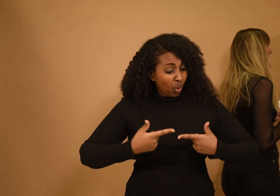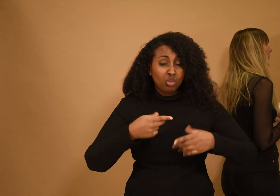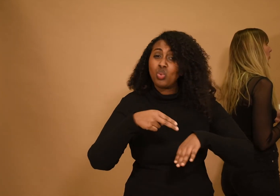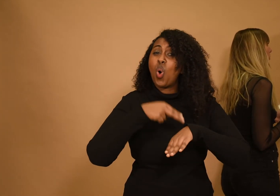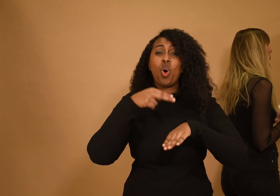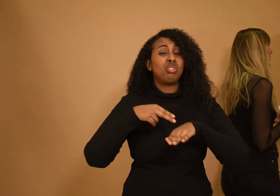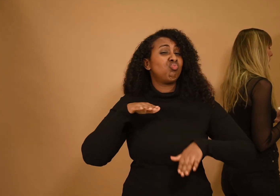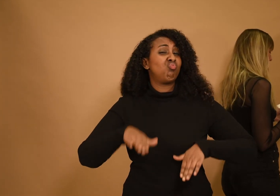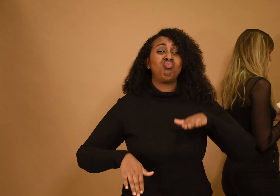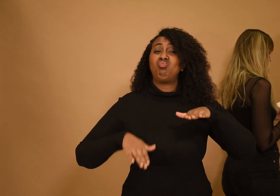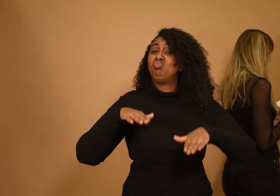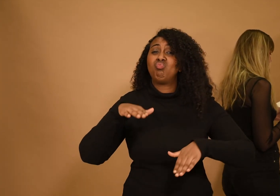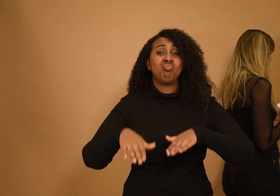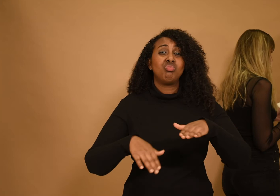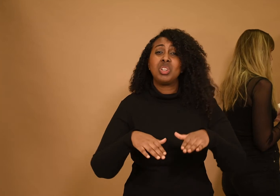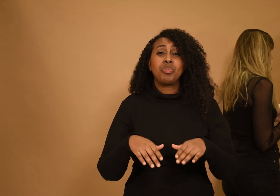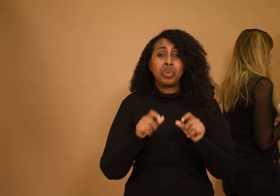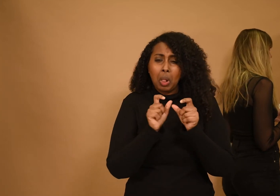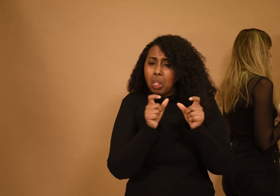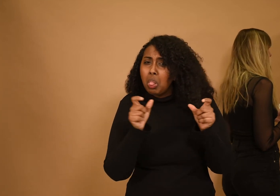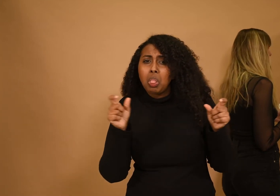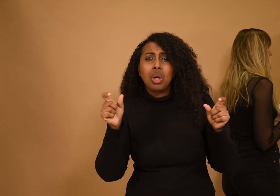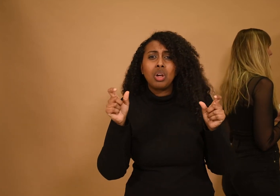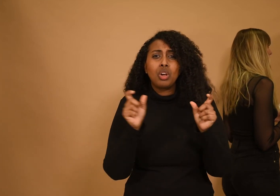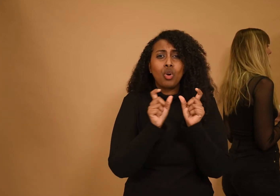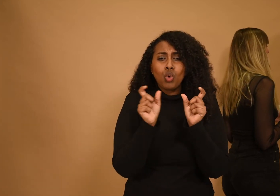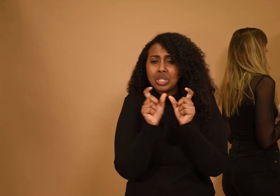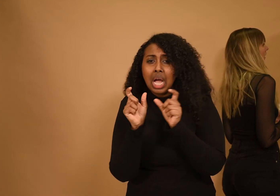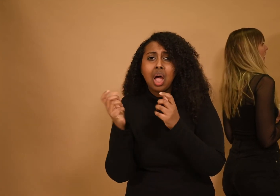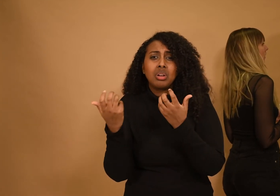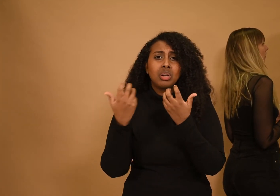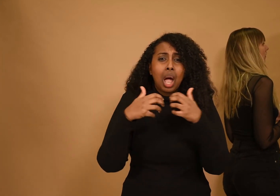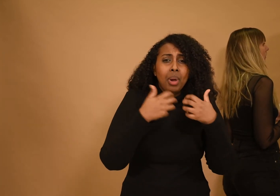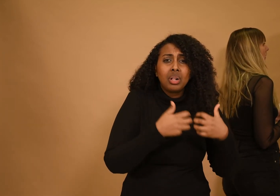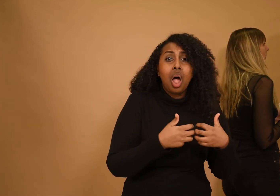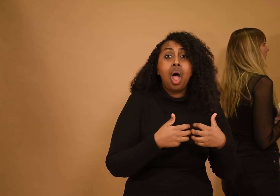no vocabulary or grammar only a question mark